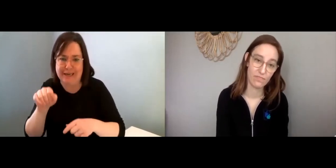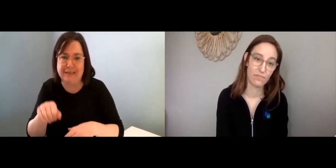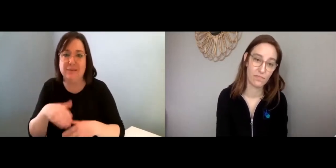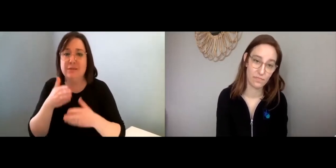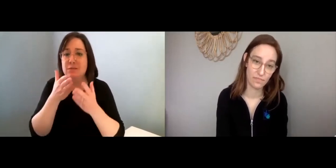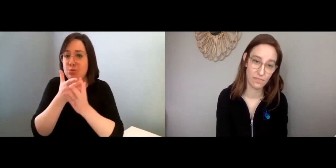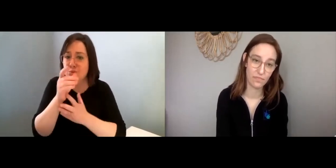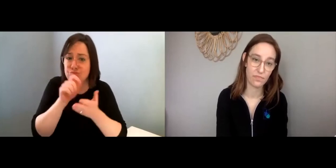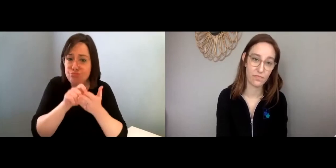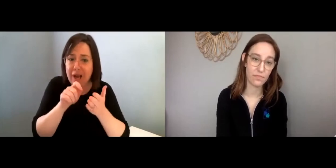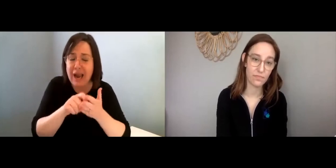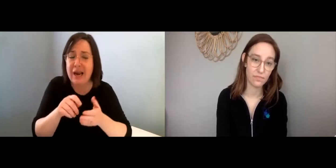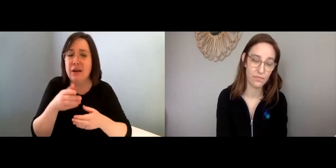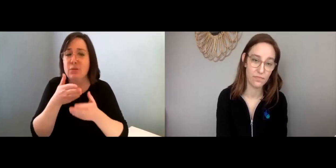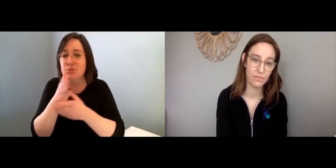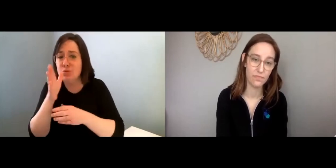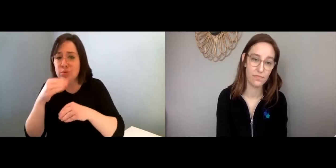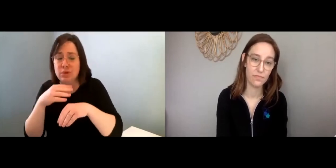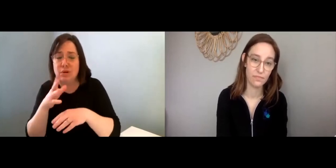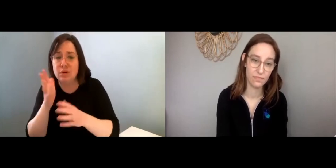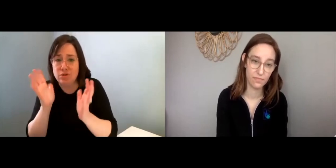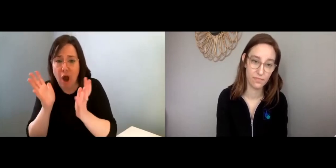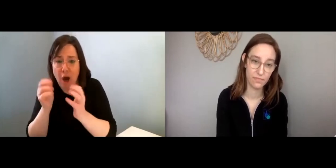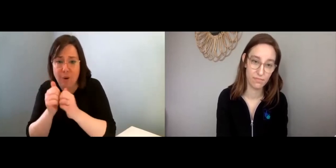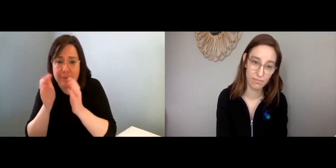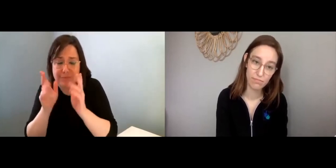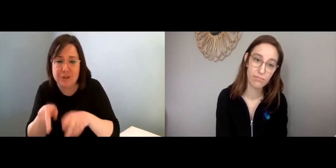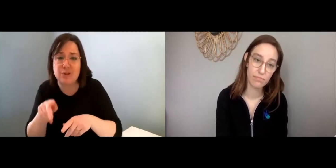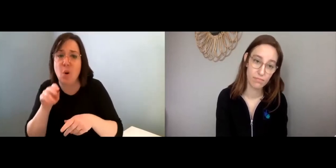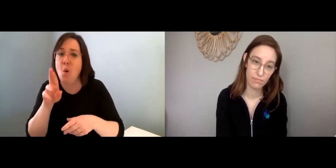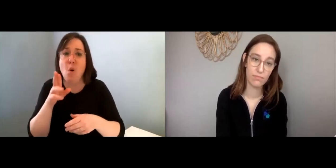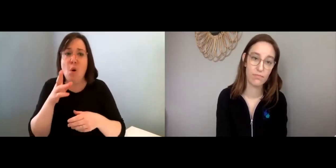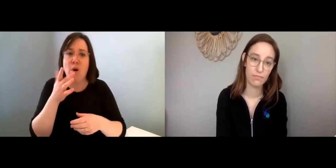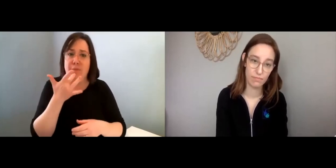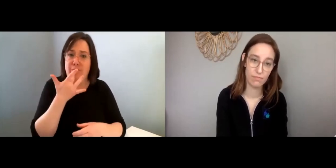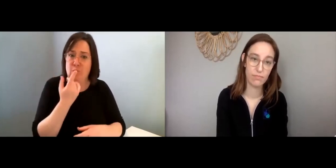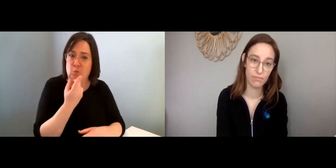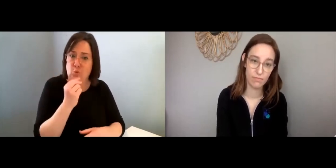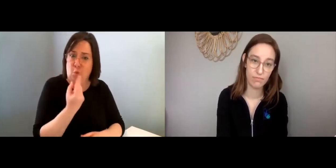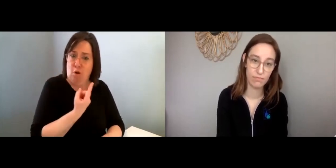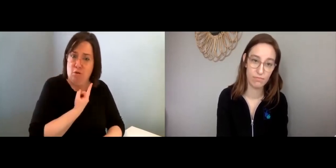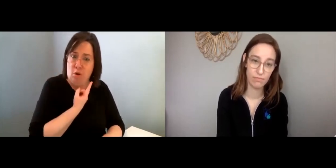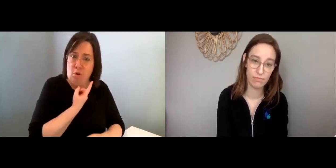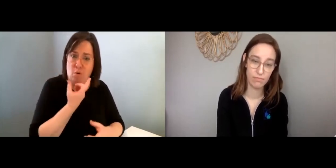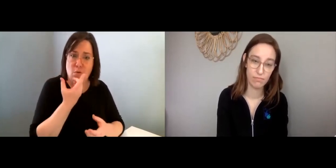But there are a lot of ways you can choose to express yourself. It could be through writing, chatting with another person...